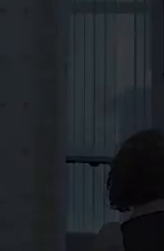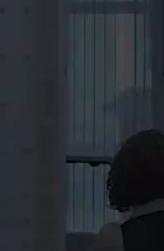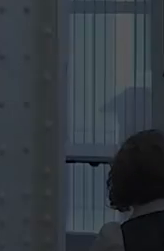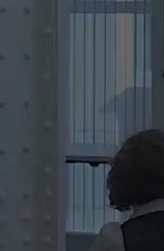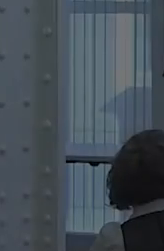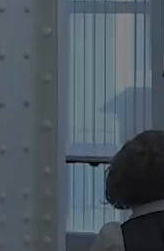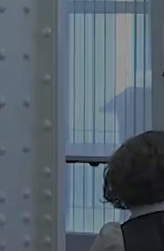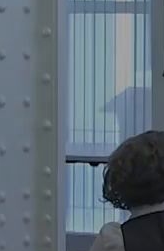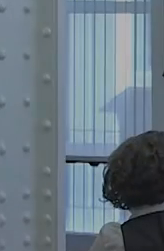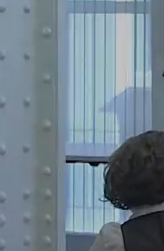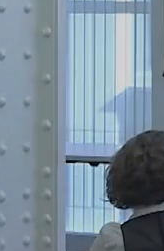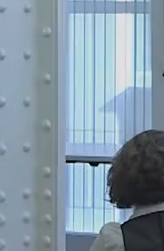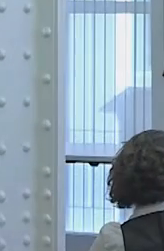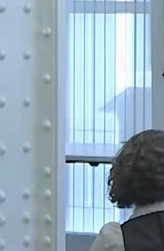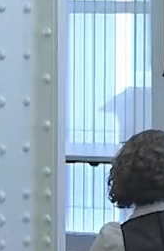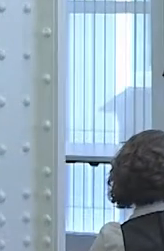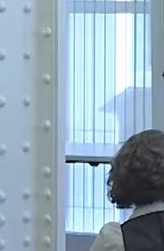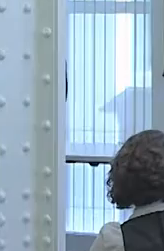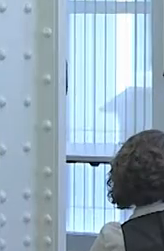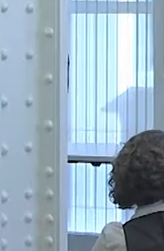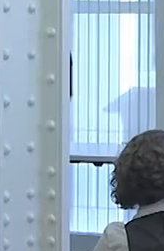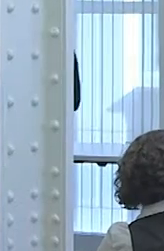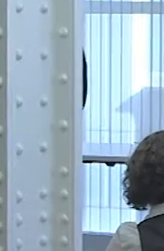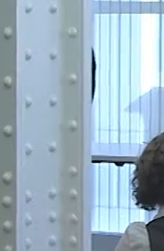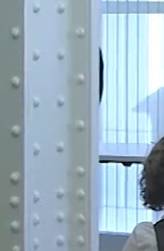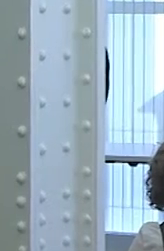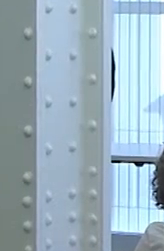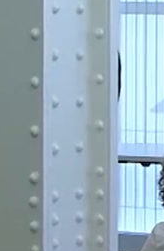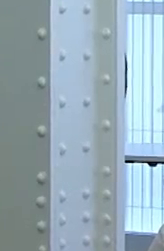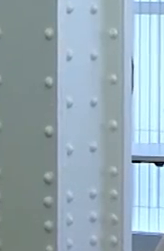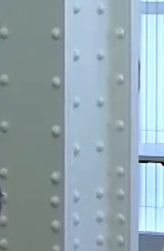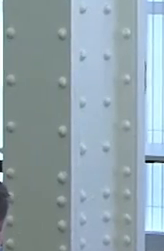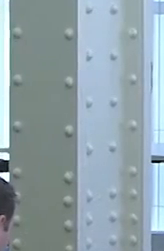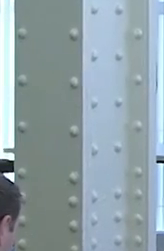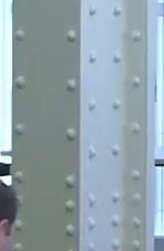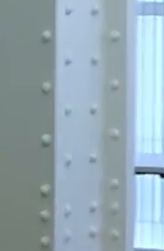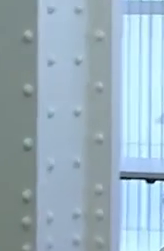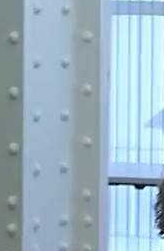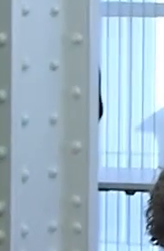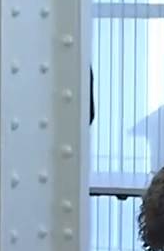Our next presenter is Jessica, who is a health writer, convention speaker,